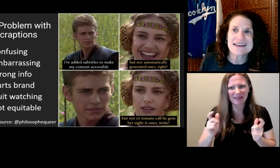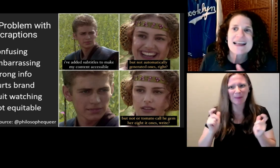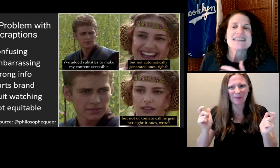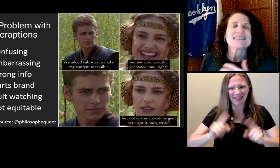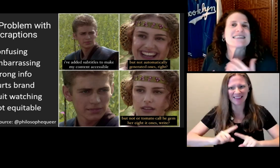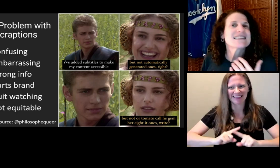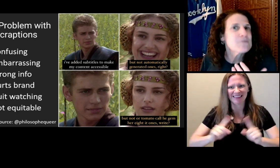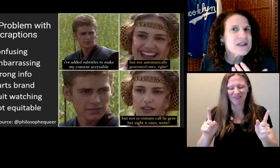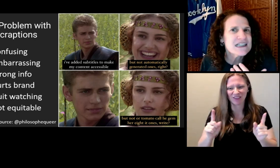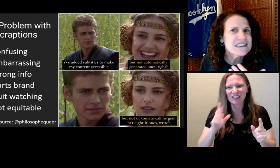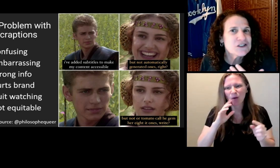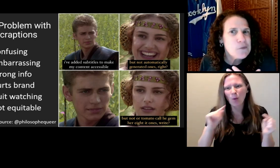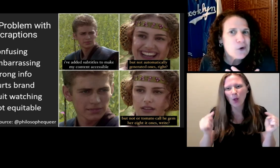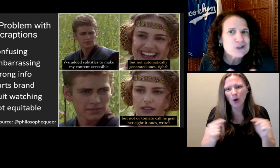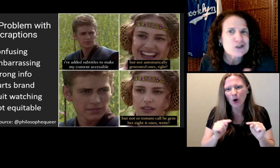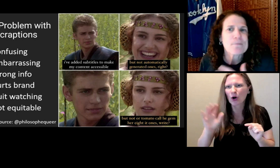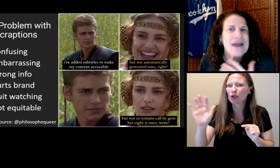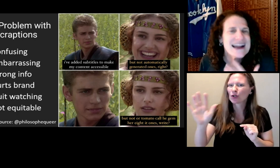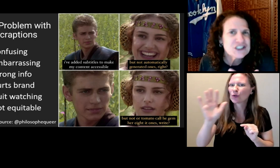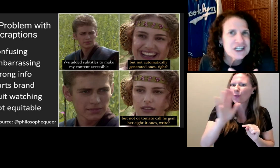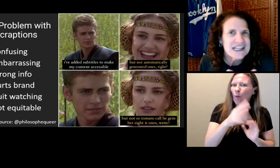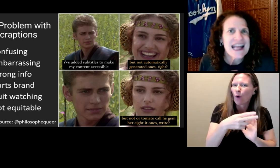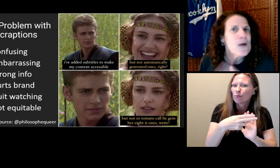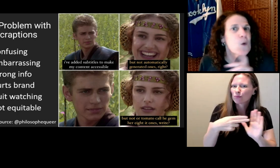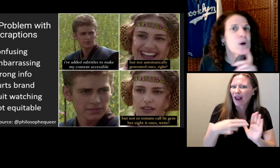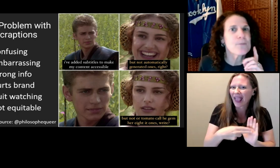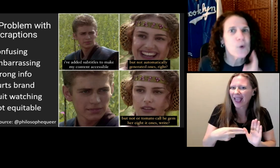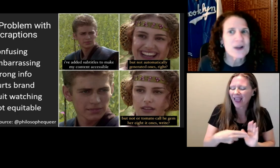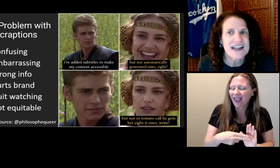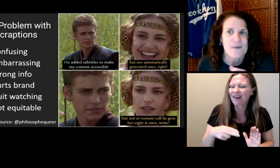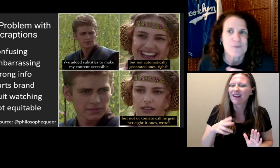Accessibility advocates are passionate and will boycott brands.